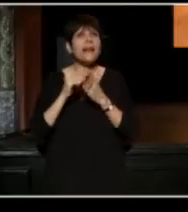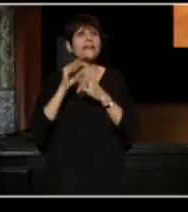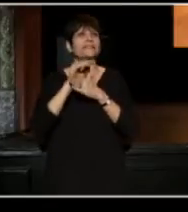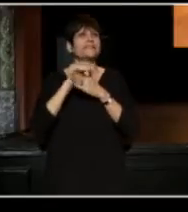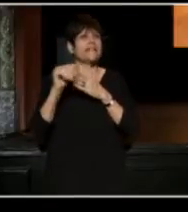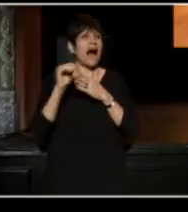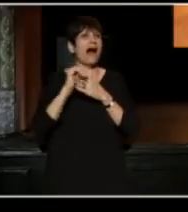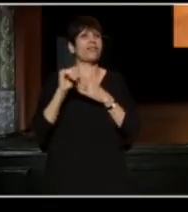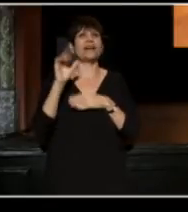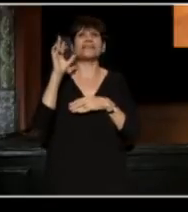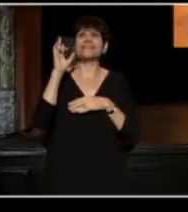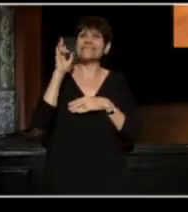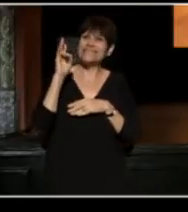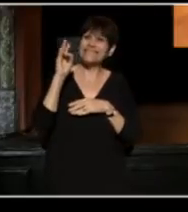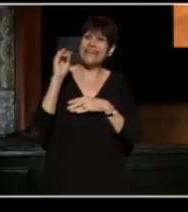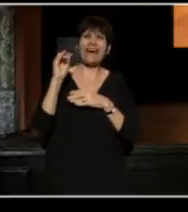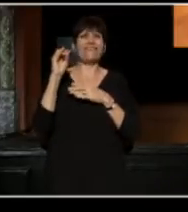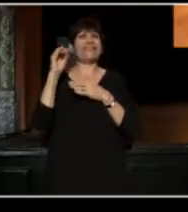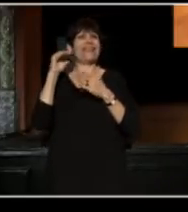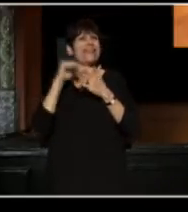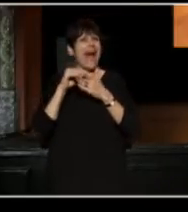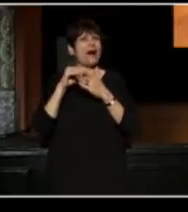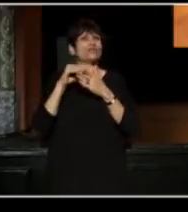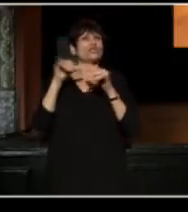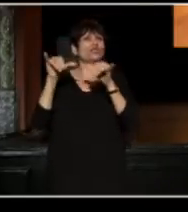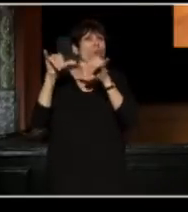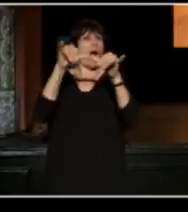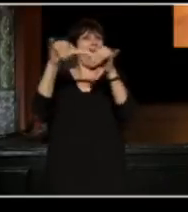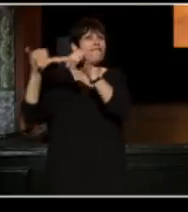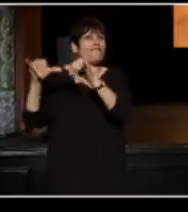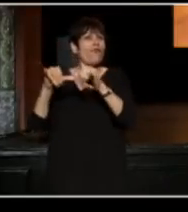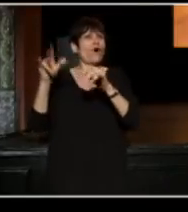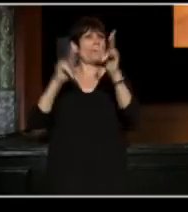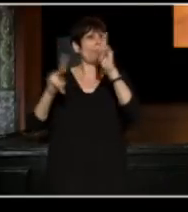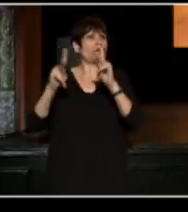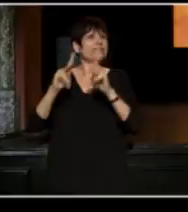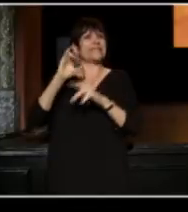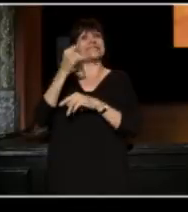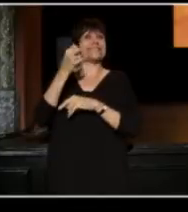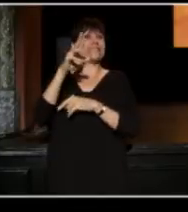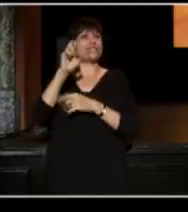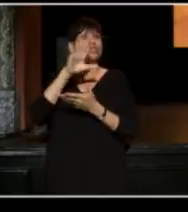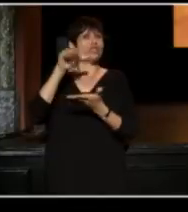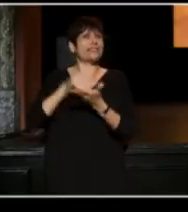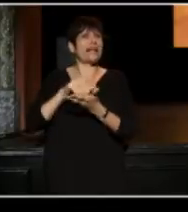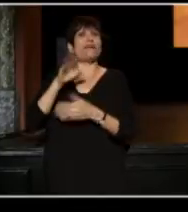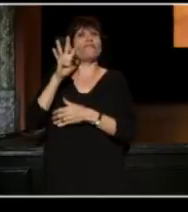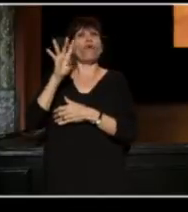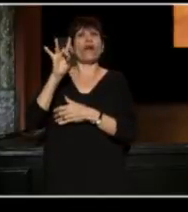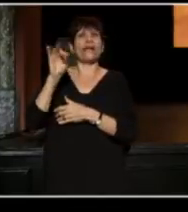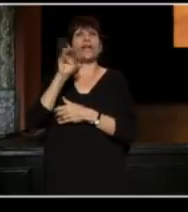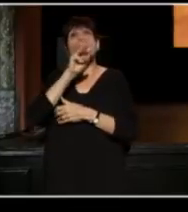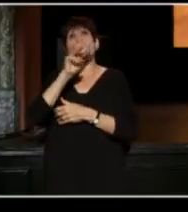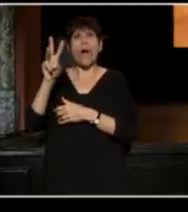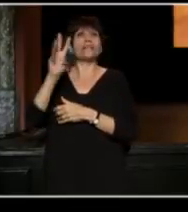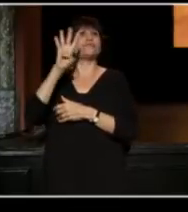70,000ft2 Pershing Square Signature Center at 480 West, 42nd Street.